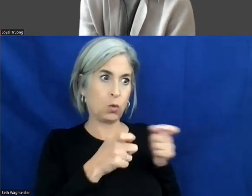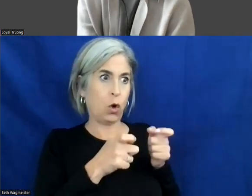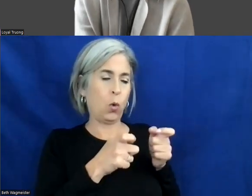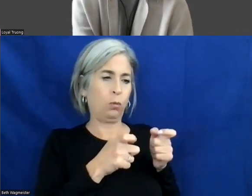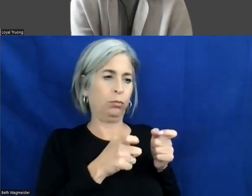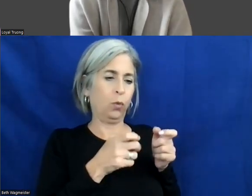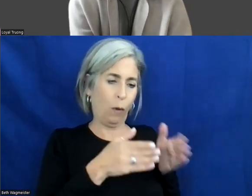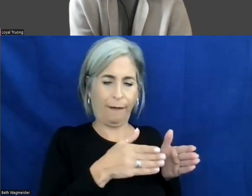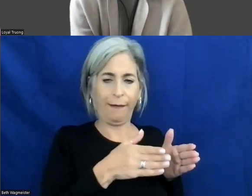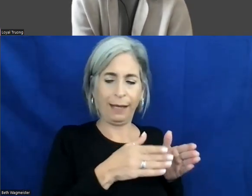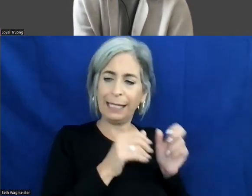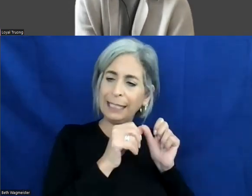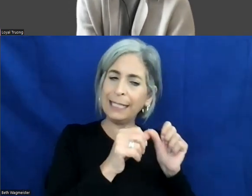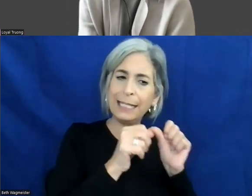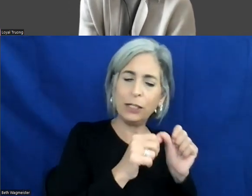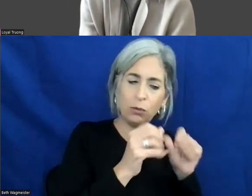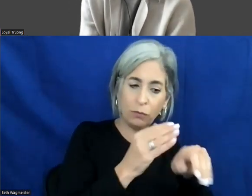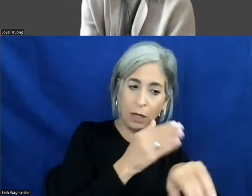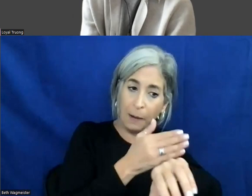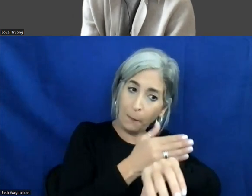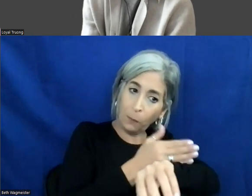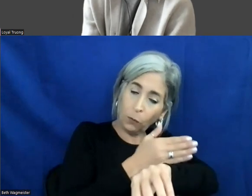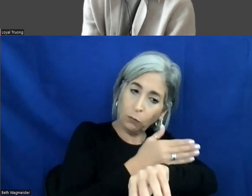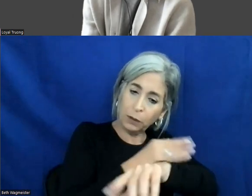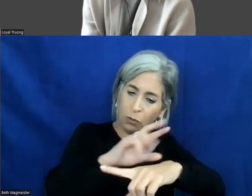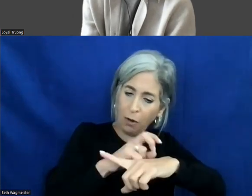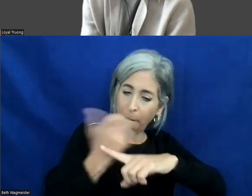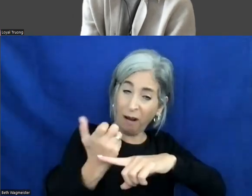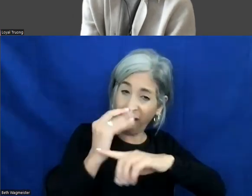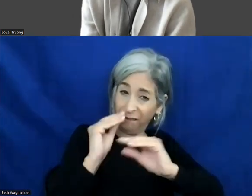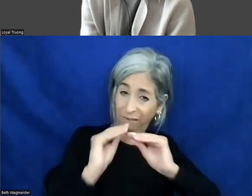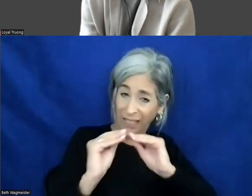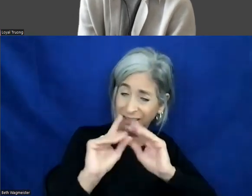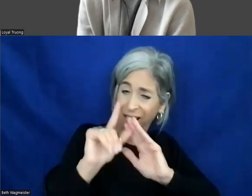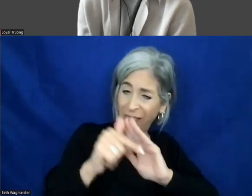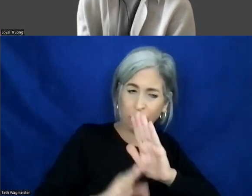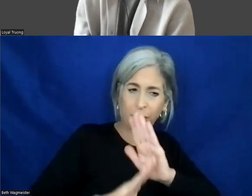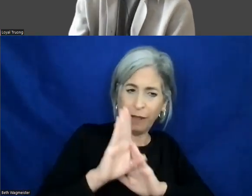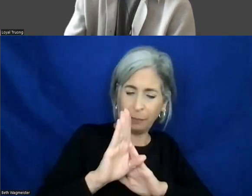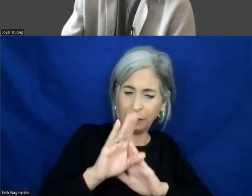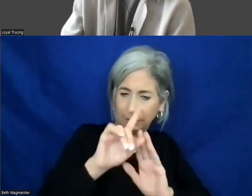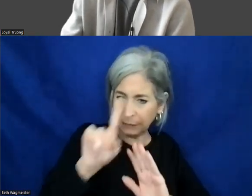continuous improvement or bug fixes later in the development cycle tend